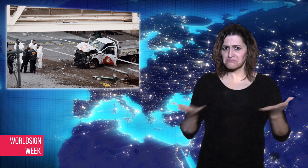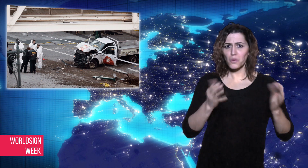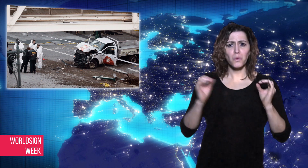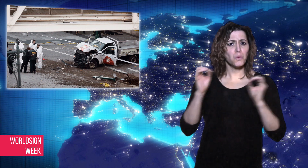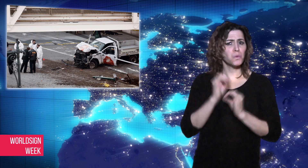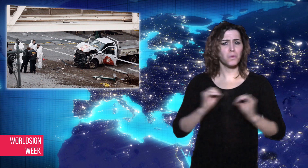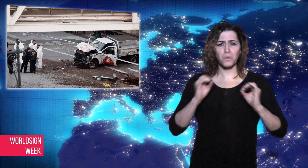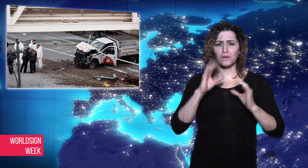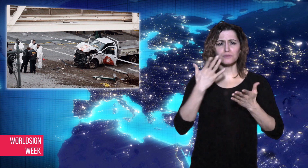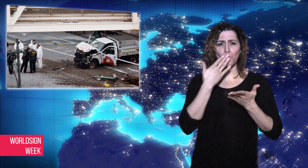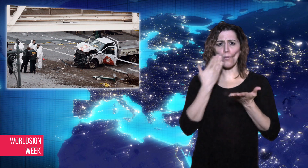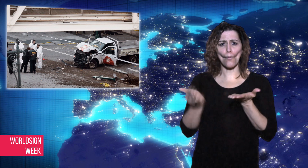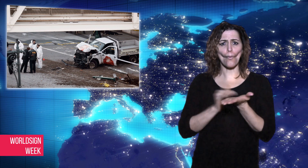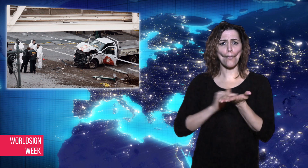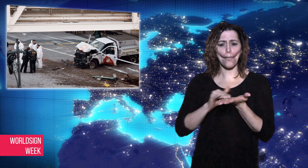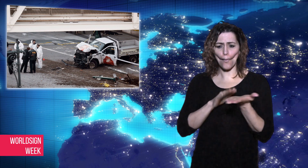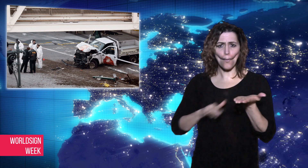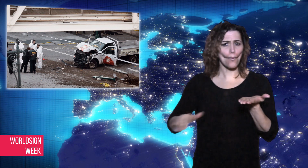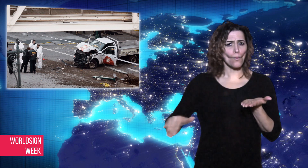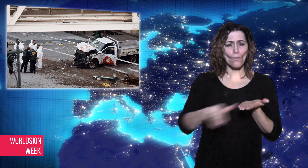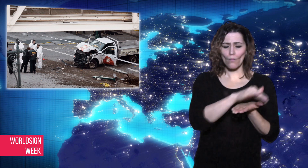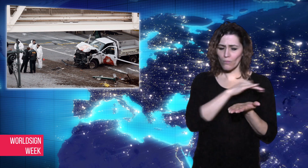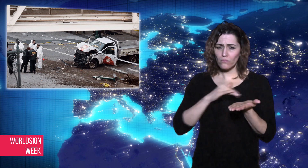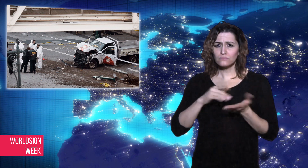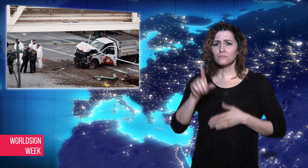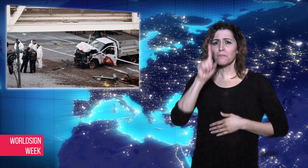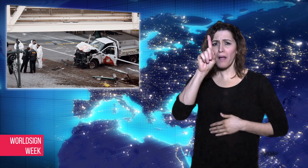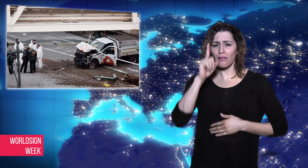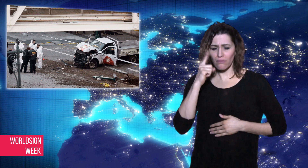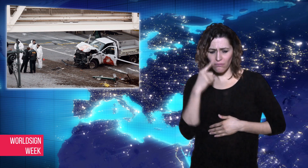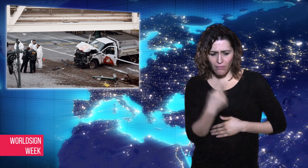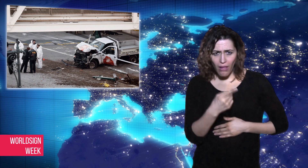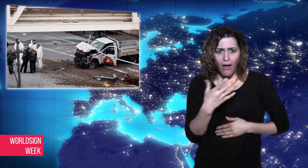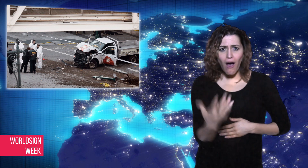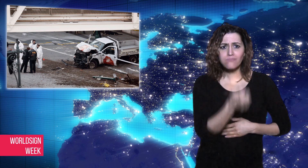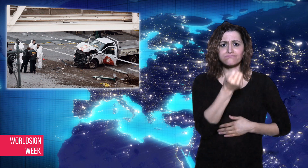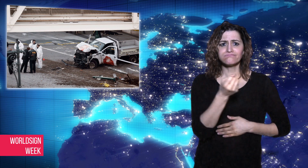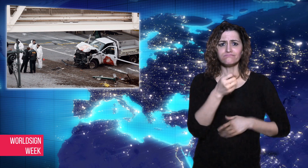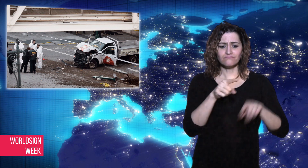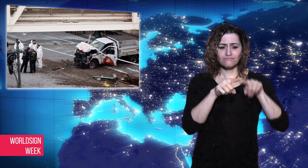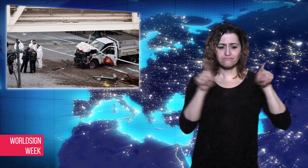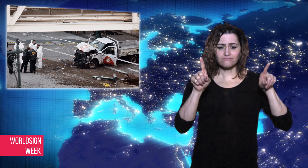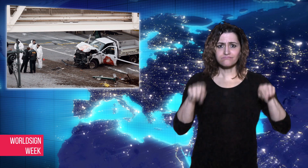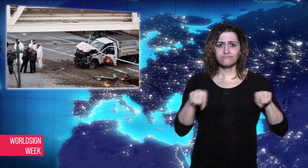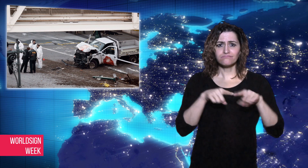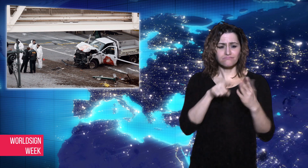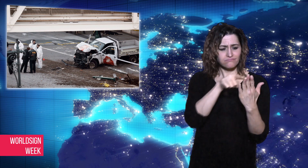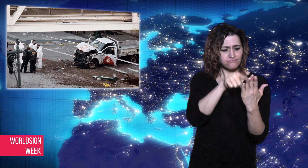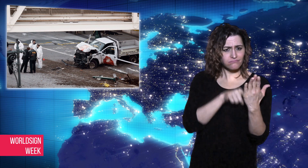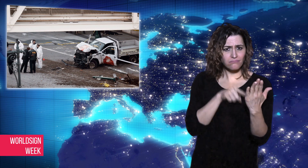but a note claiming the attack was made